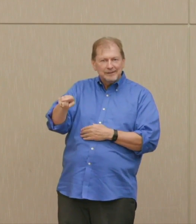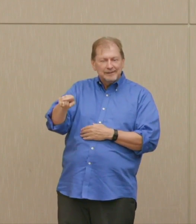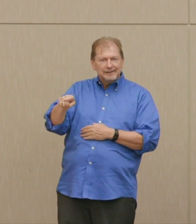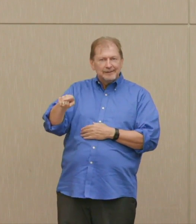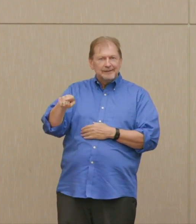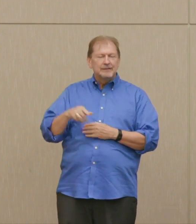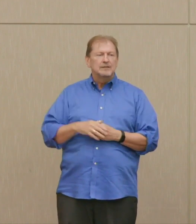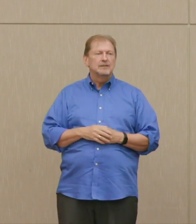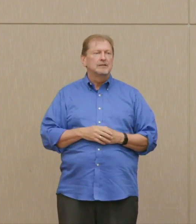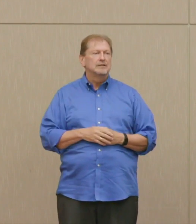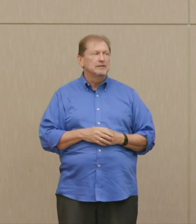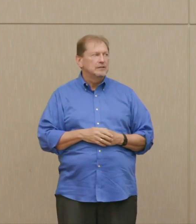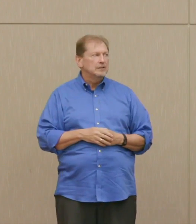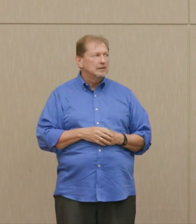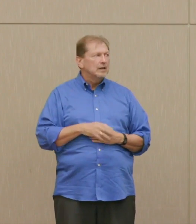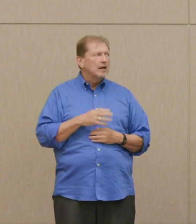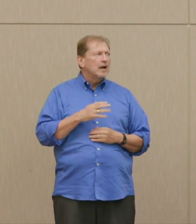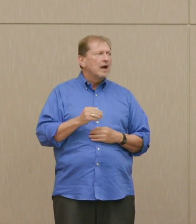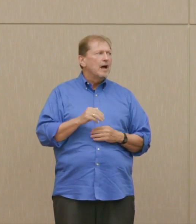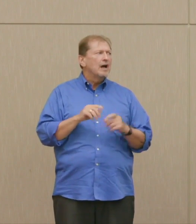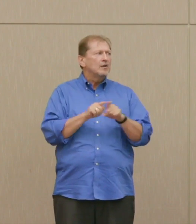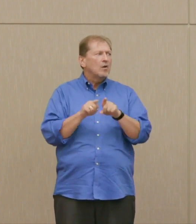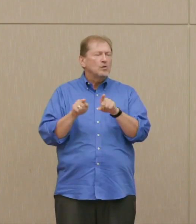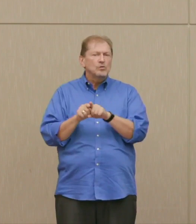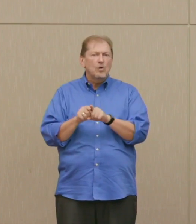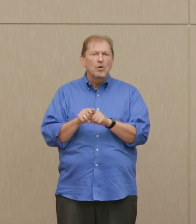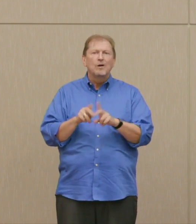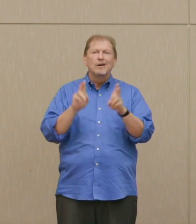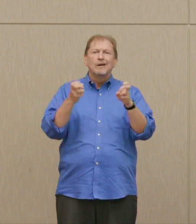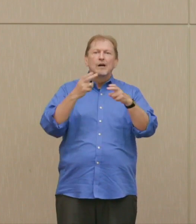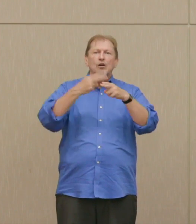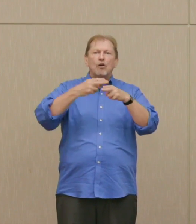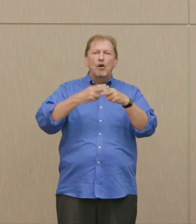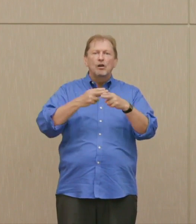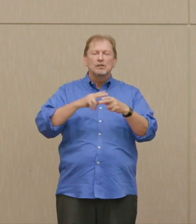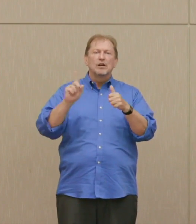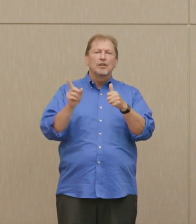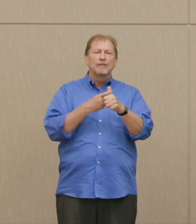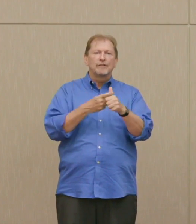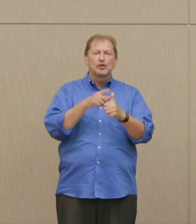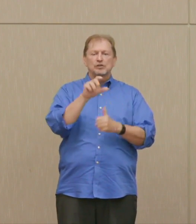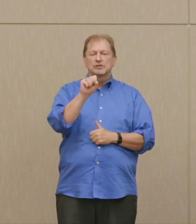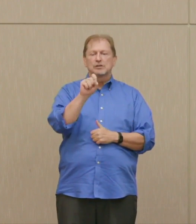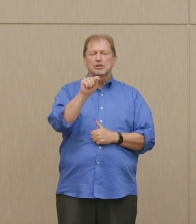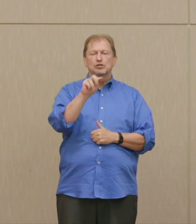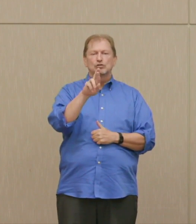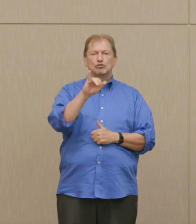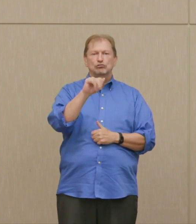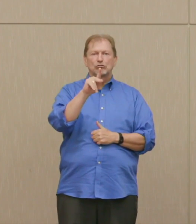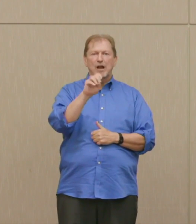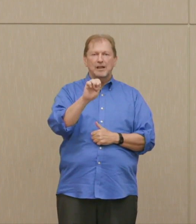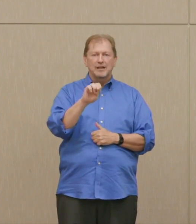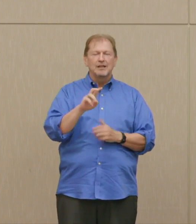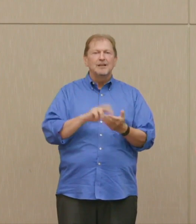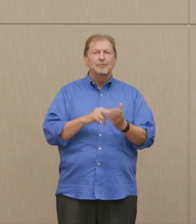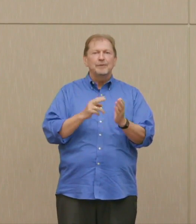state, and also a first strike, which I'll define in Pentagon terms as a disarming strike